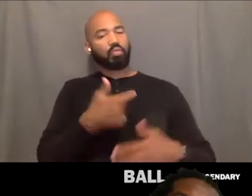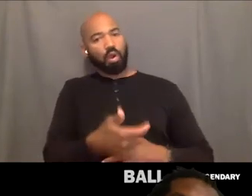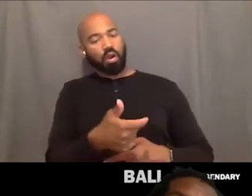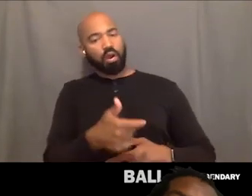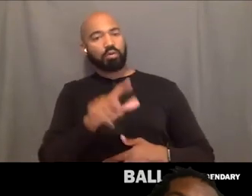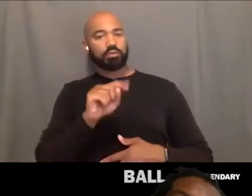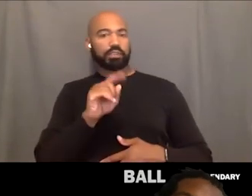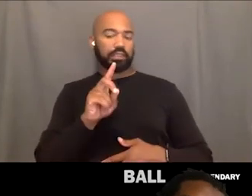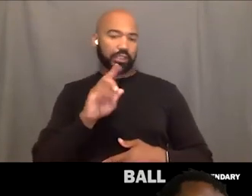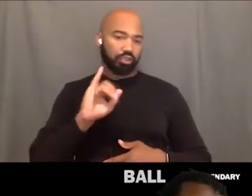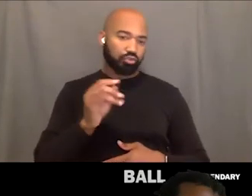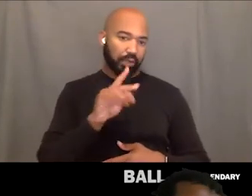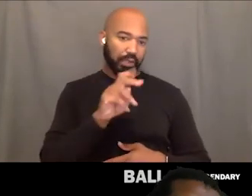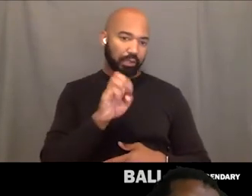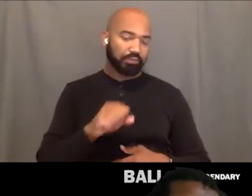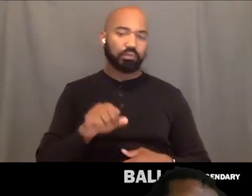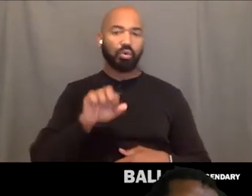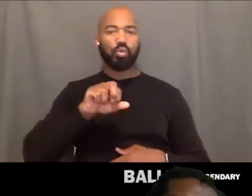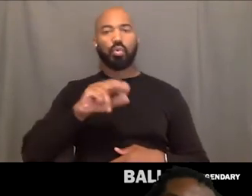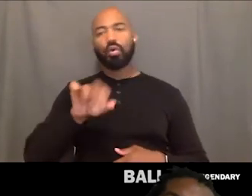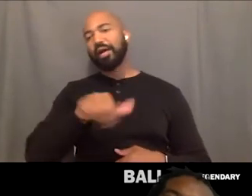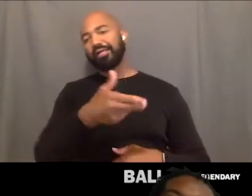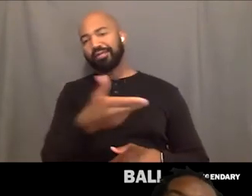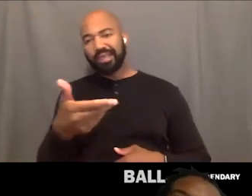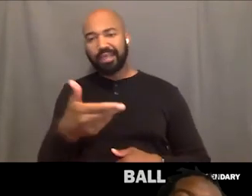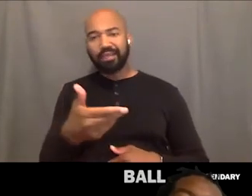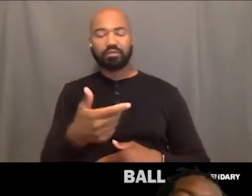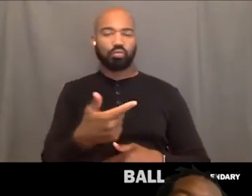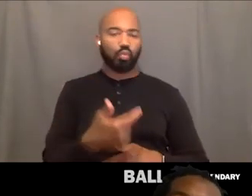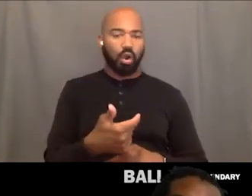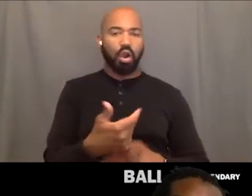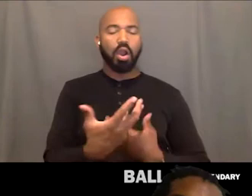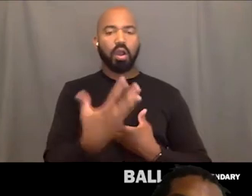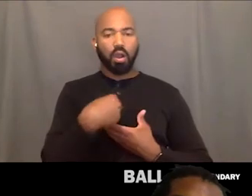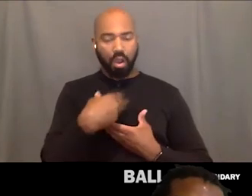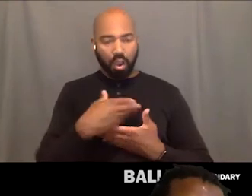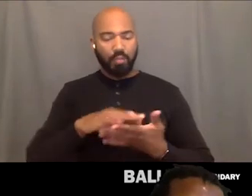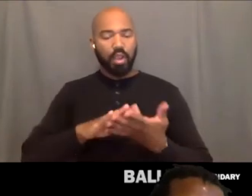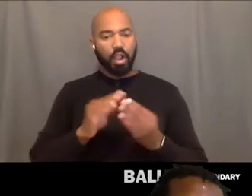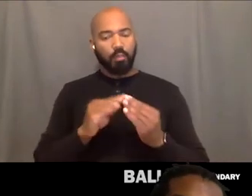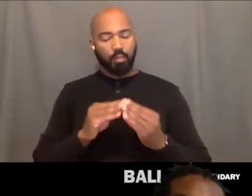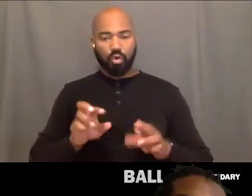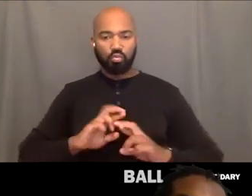Okay. - So that's my mornings. I like it. I'm gonna circle back cause I kind of jumped ahead